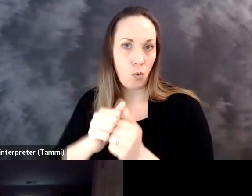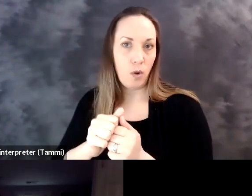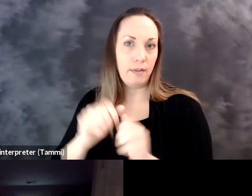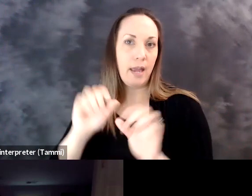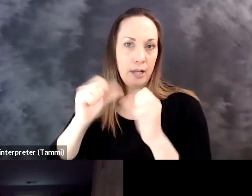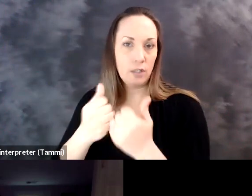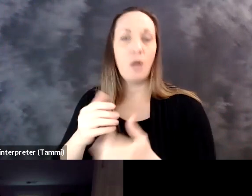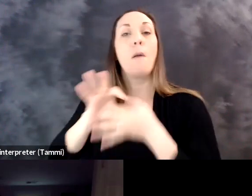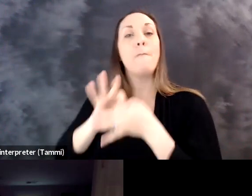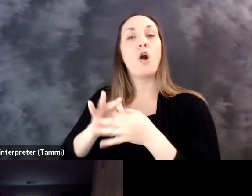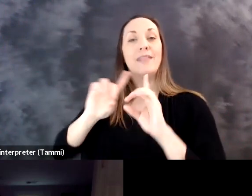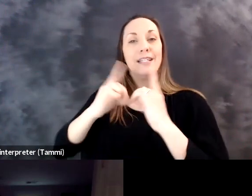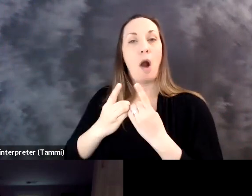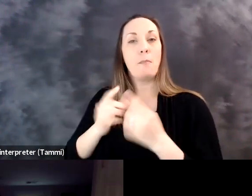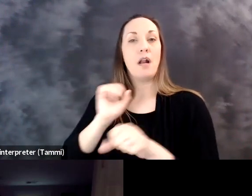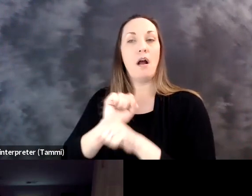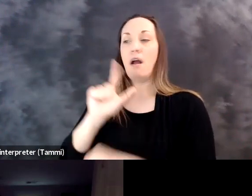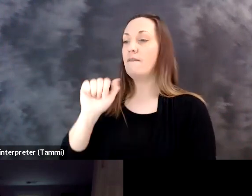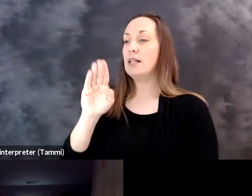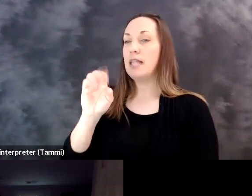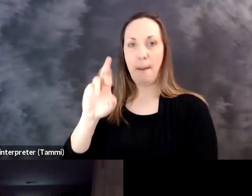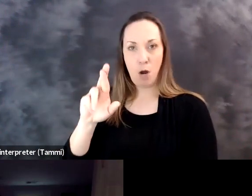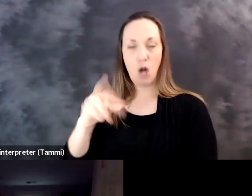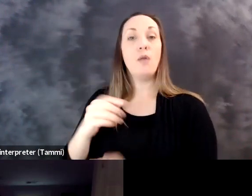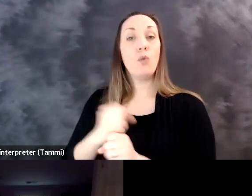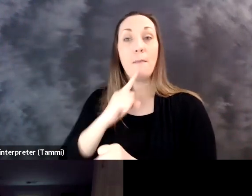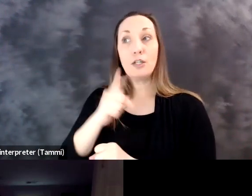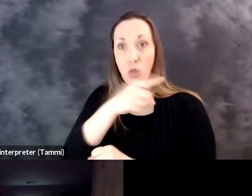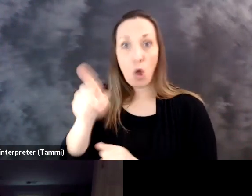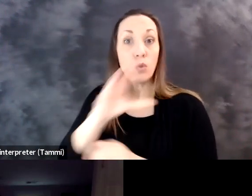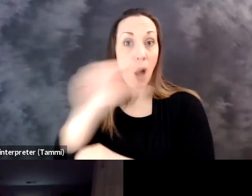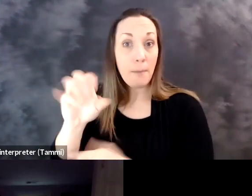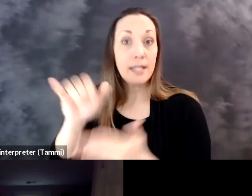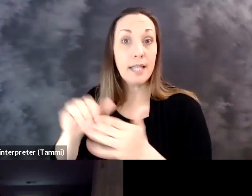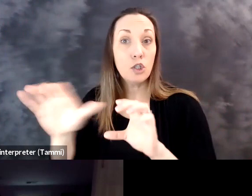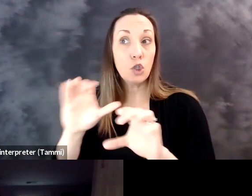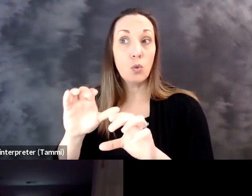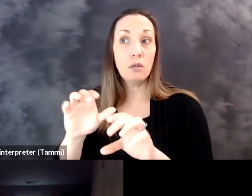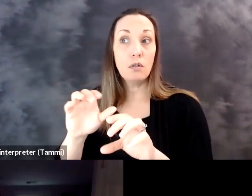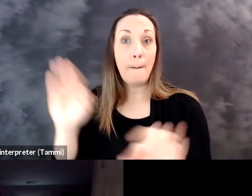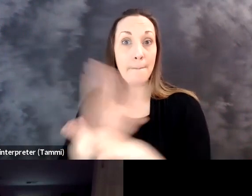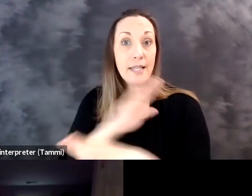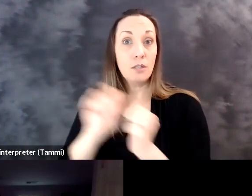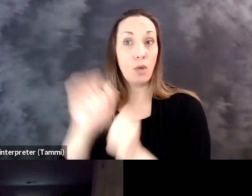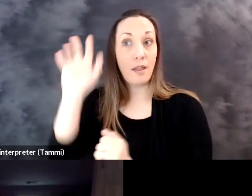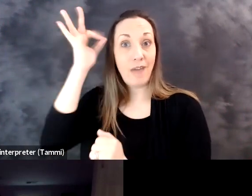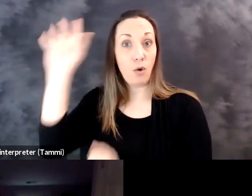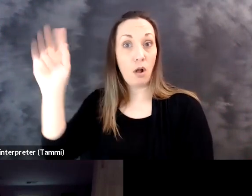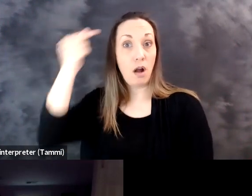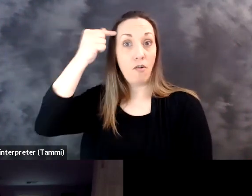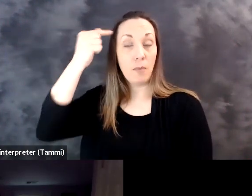those of you who are not familiar with the agency. We are part of the department department of labor, and we ensure that those